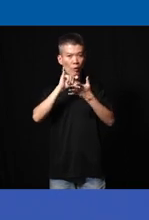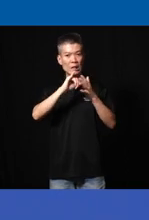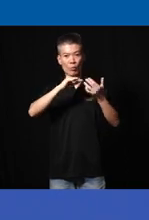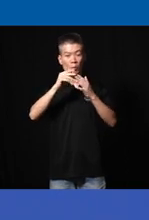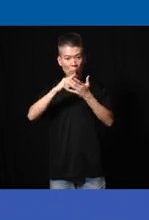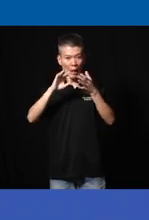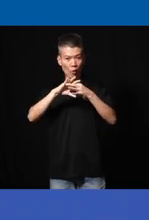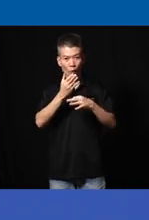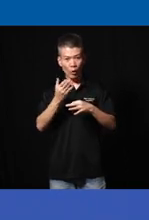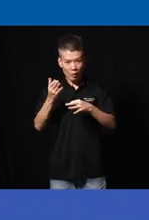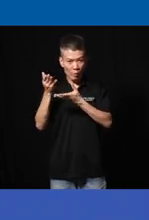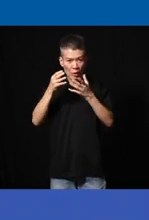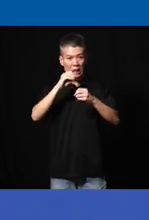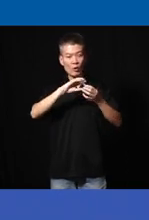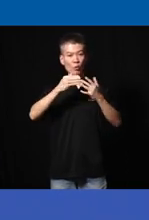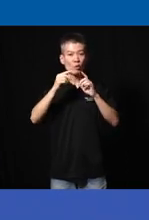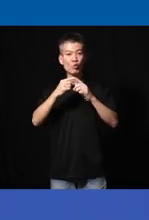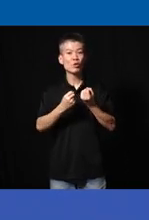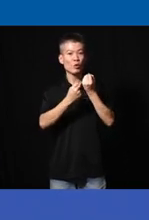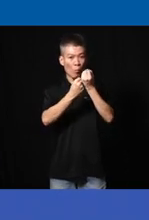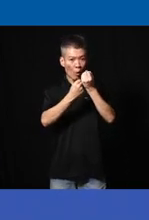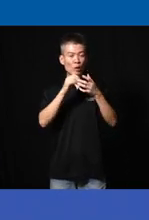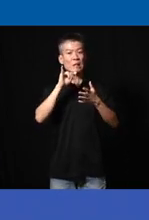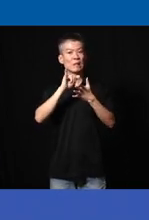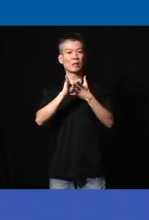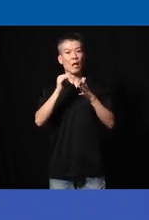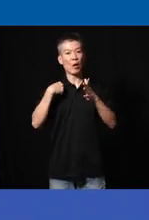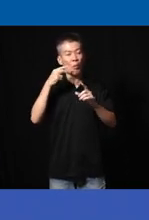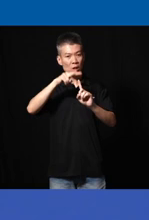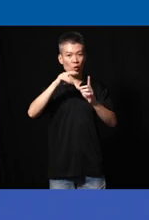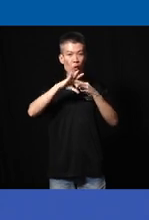of things to bring in the community to support in this case right our application of Technology